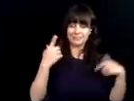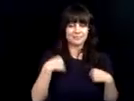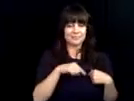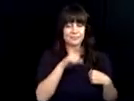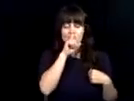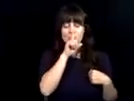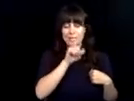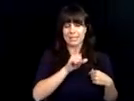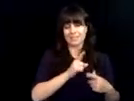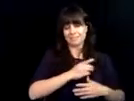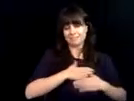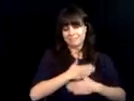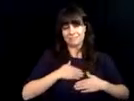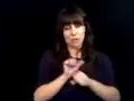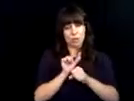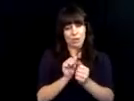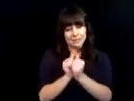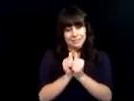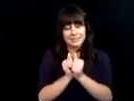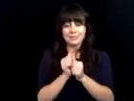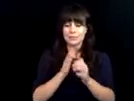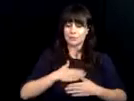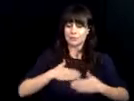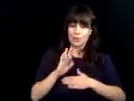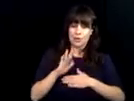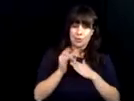keep people working. Thank you for that and congratulations again on 100